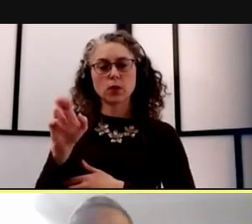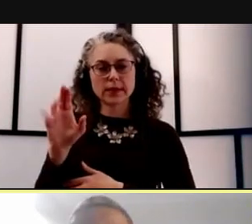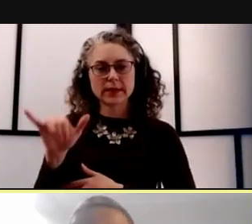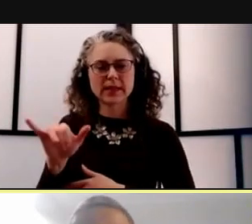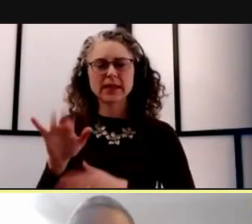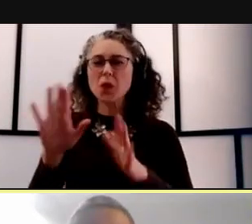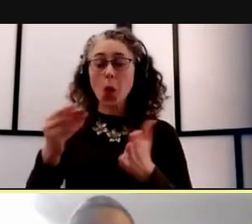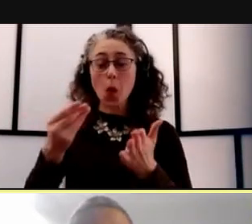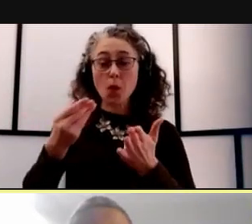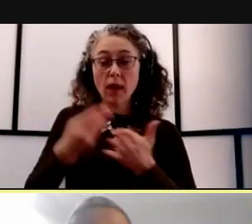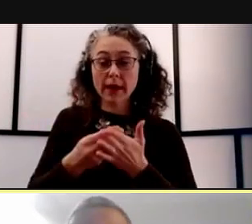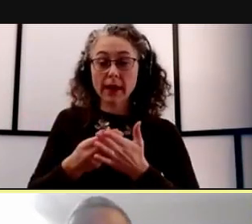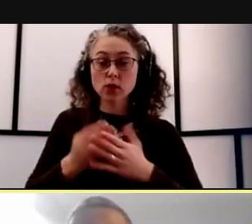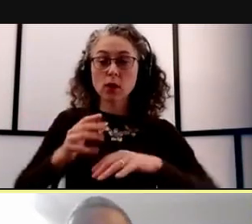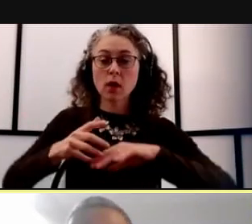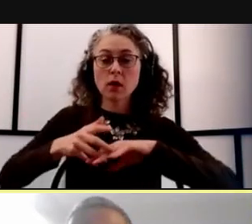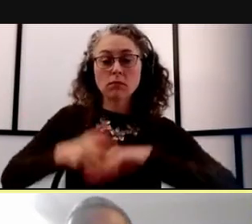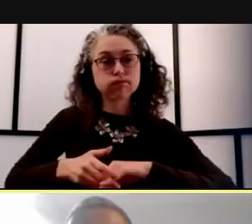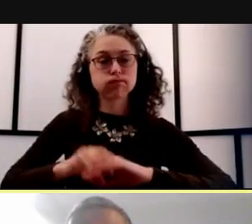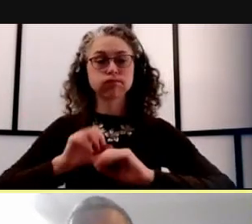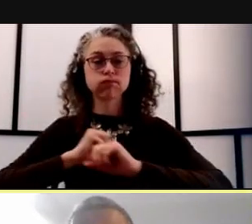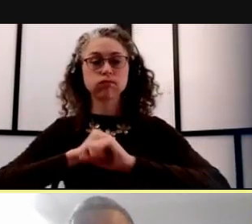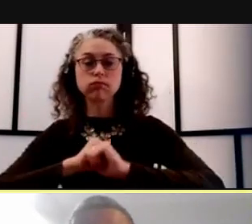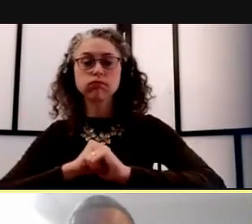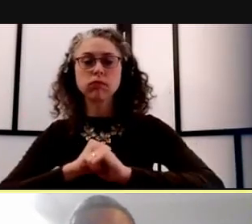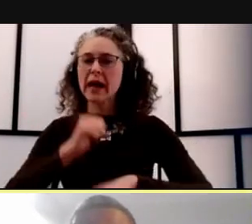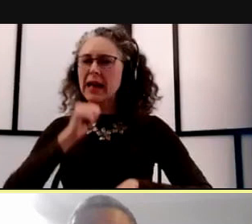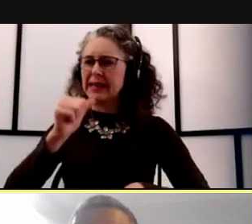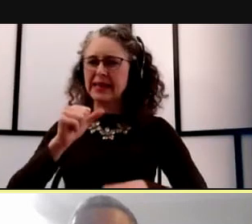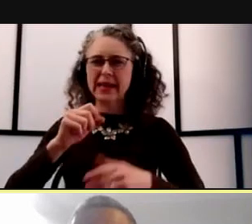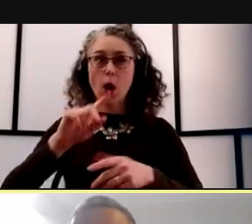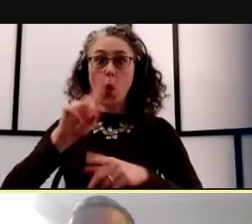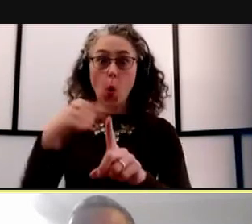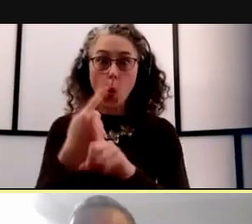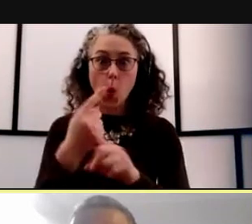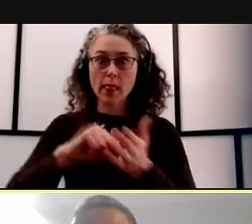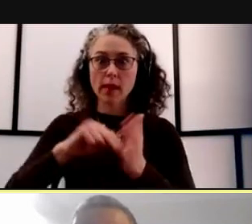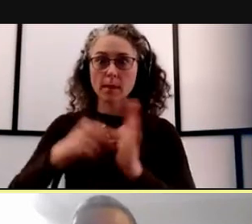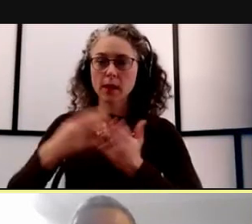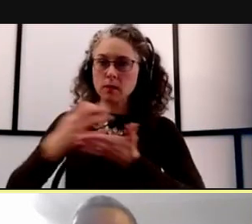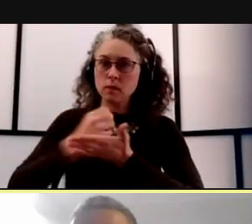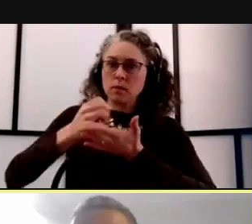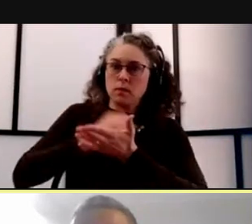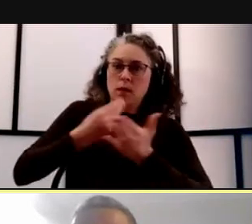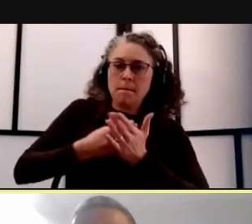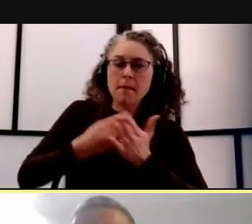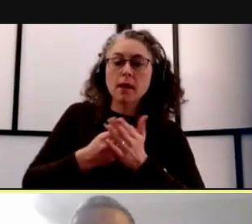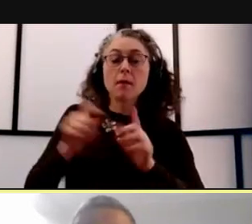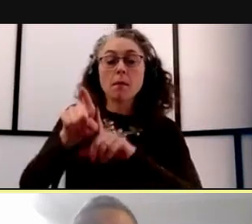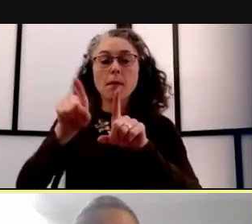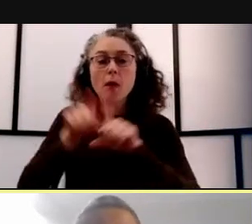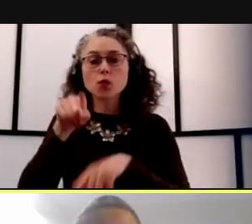having a way to make money, but how you have the tools to better manage your finances.